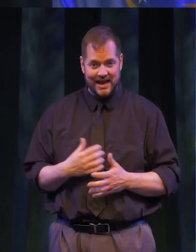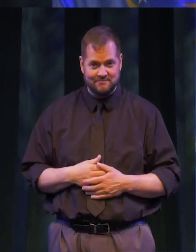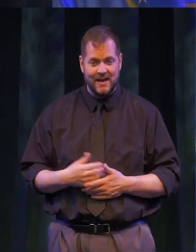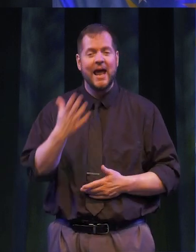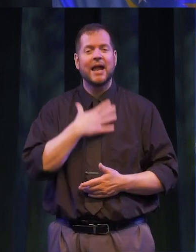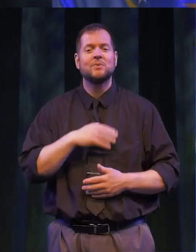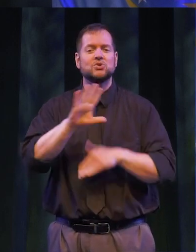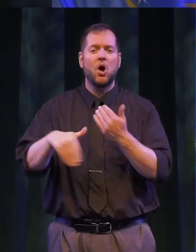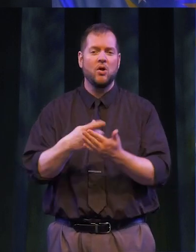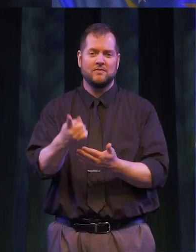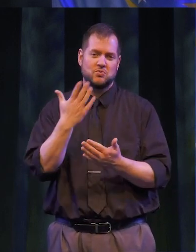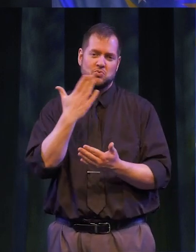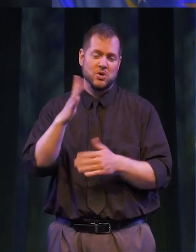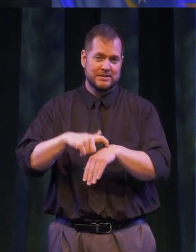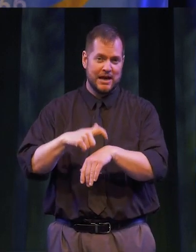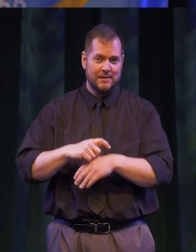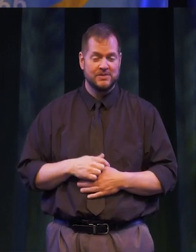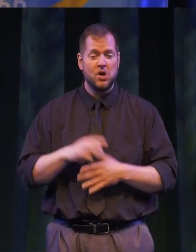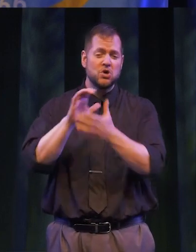FOR JOINING US TODAY, AND WISH YOU ALL GOOD THINGS!